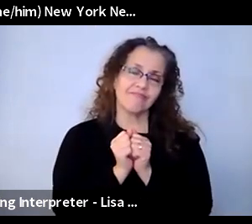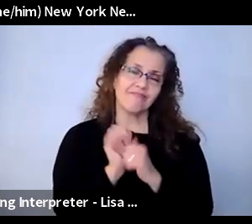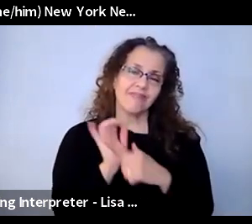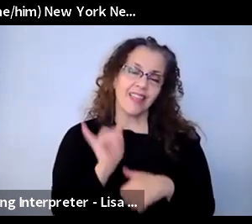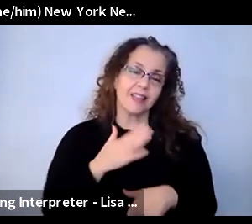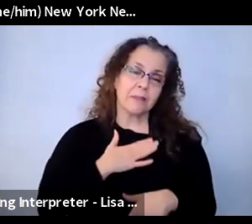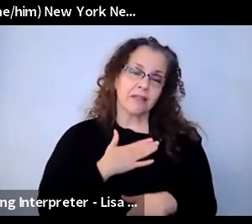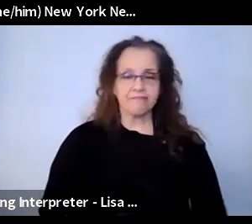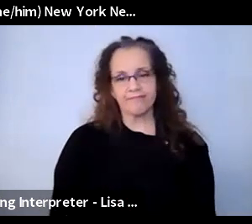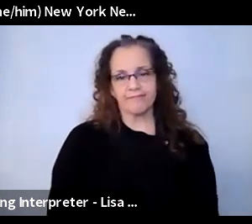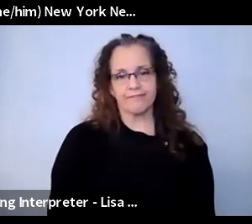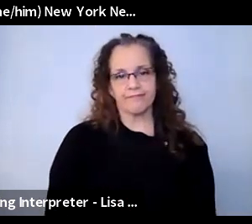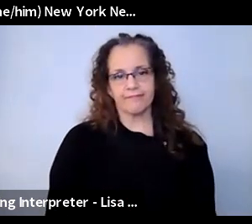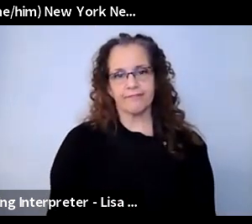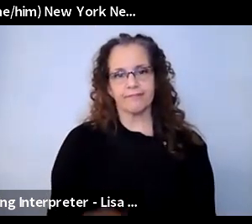David Shane: Thank you, Kelly. Alex.